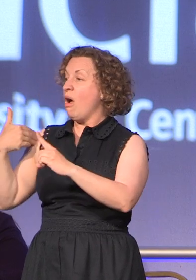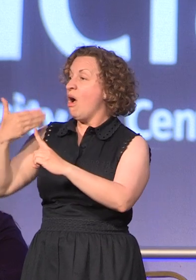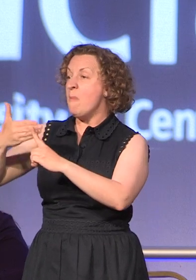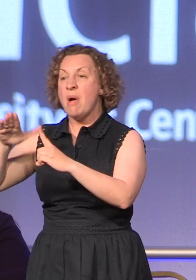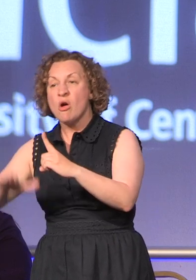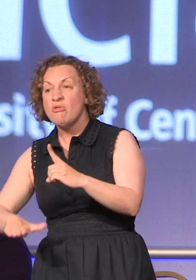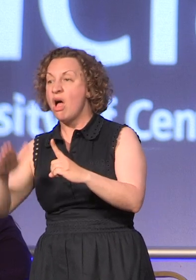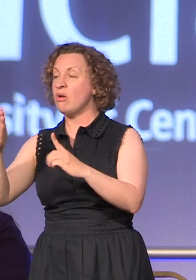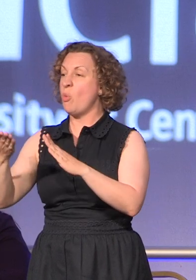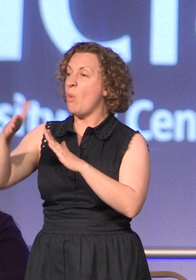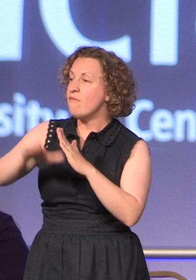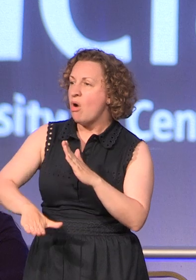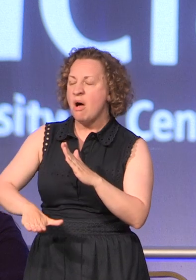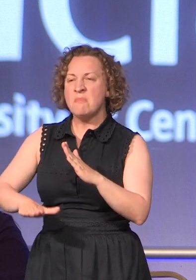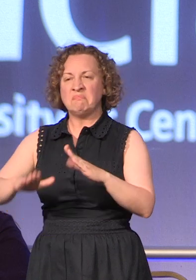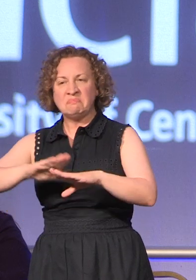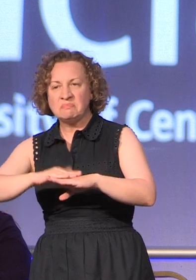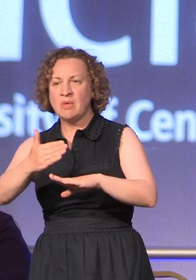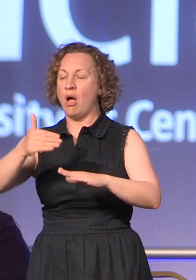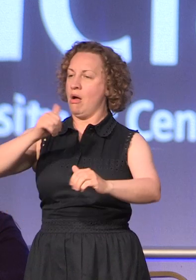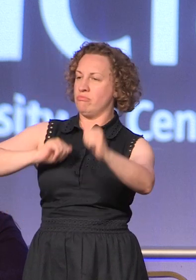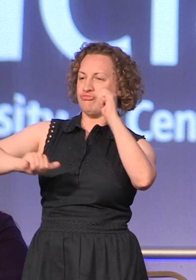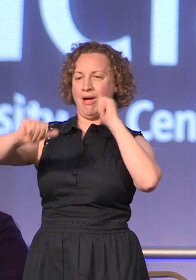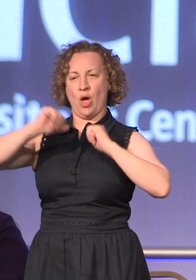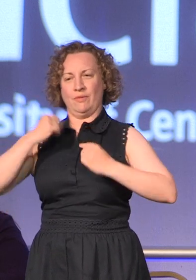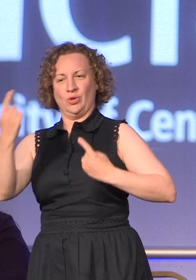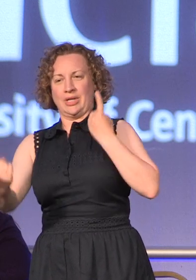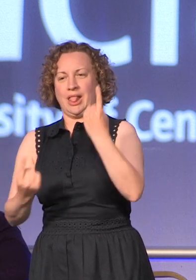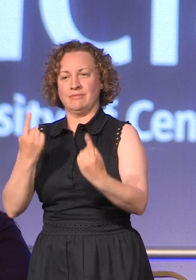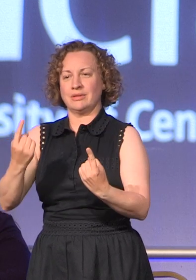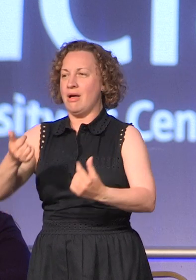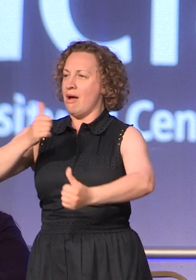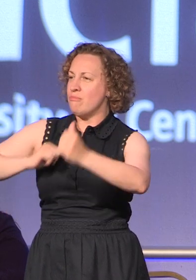have come from be proud of who you are be proud of what you have achieved and